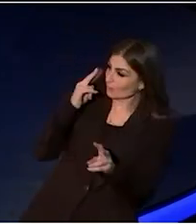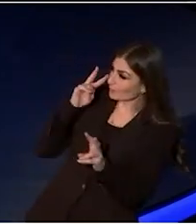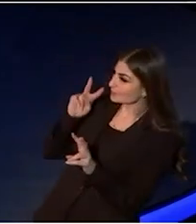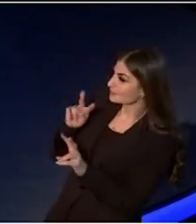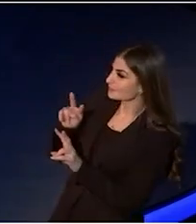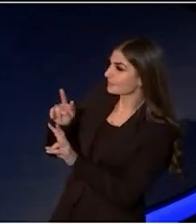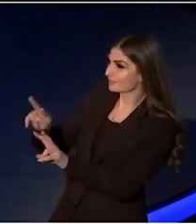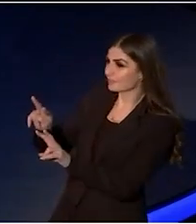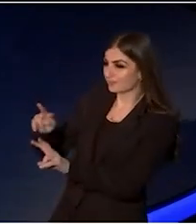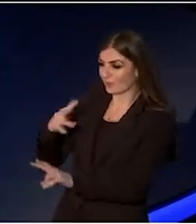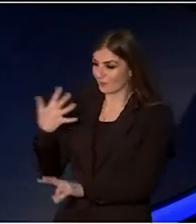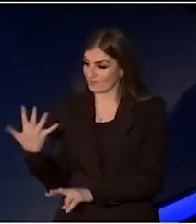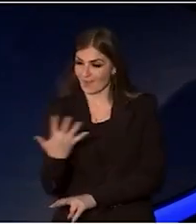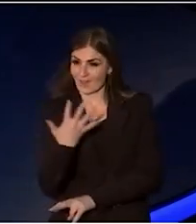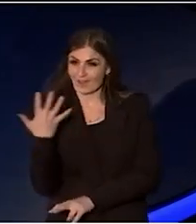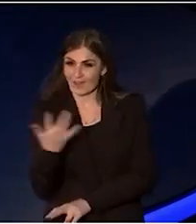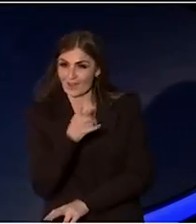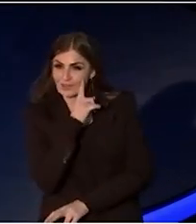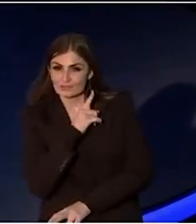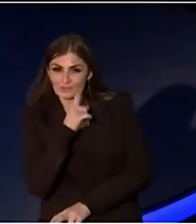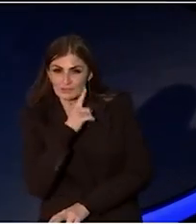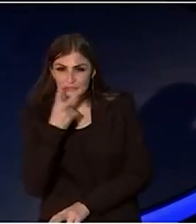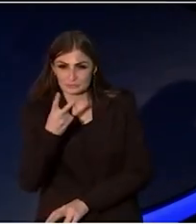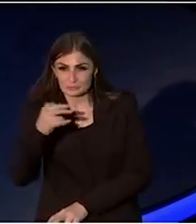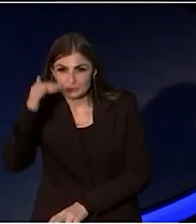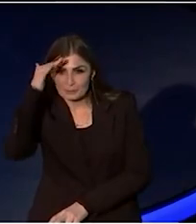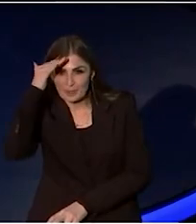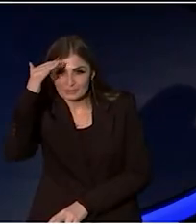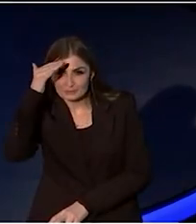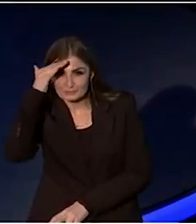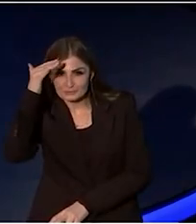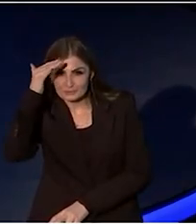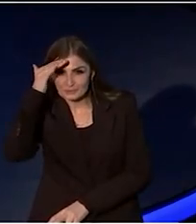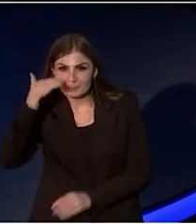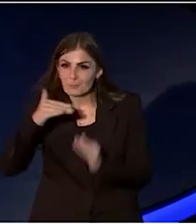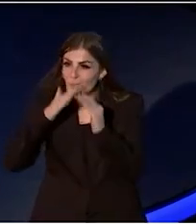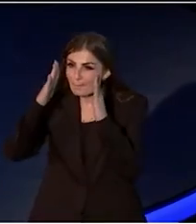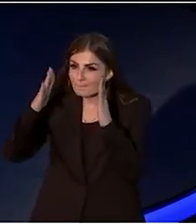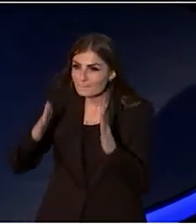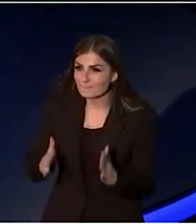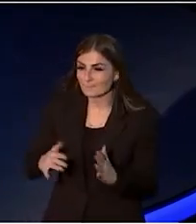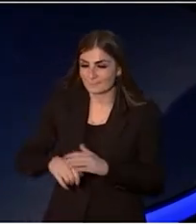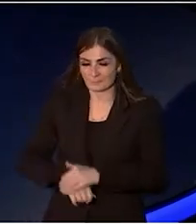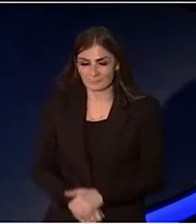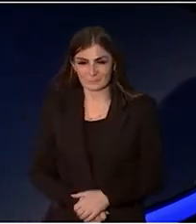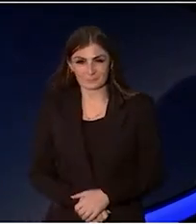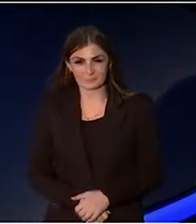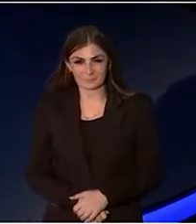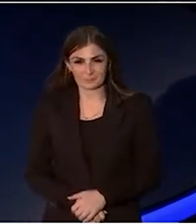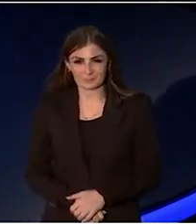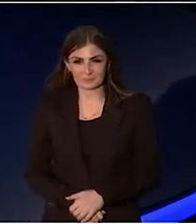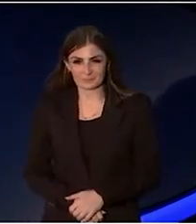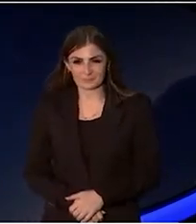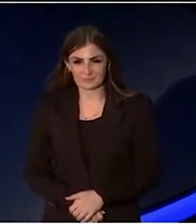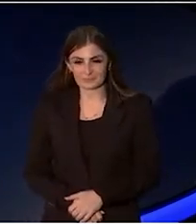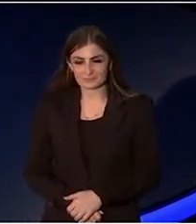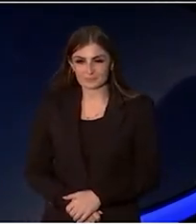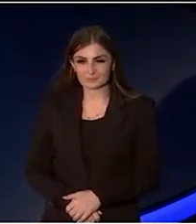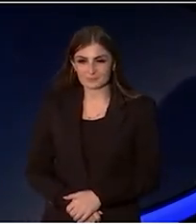Five of us girls in two bedrooms, sticky with sweat and sweet blossom water.